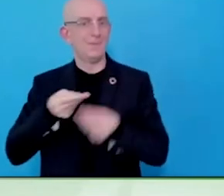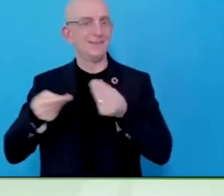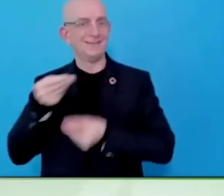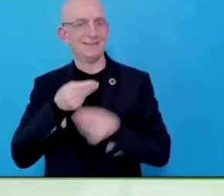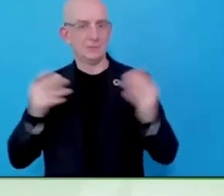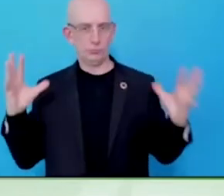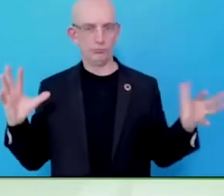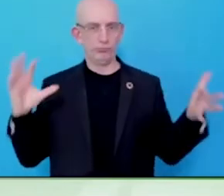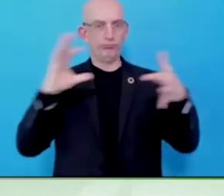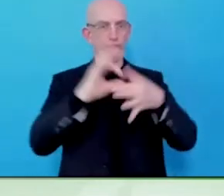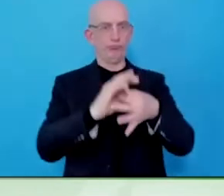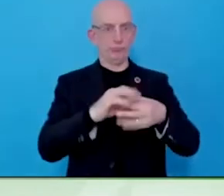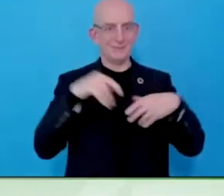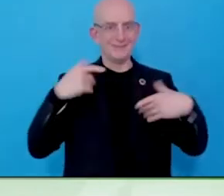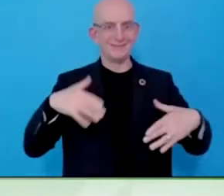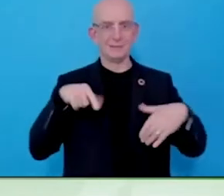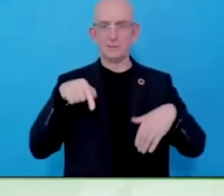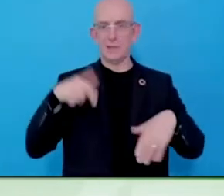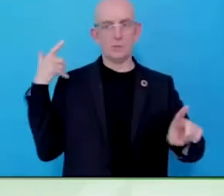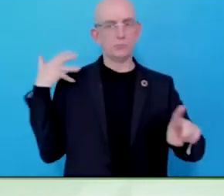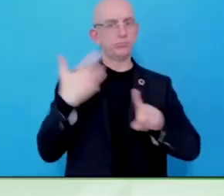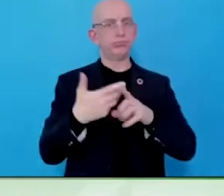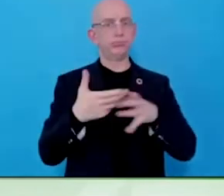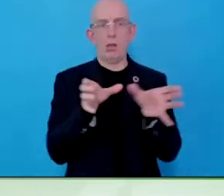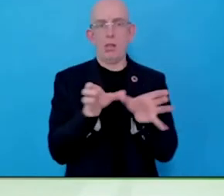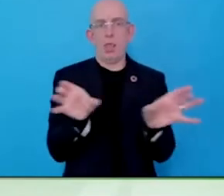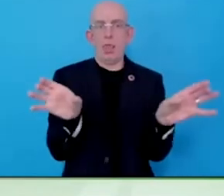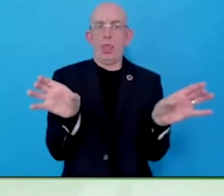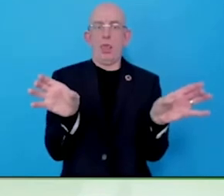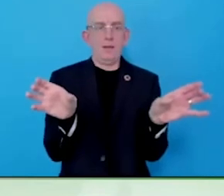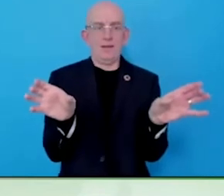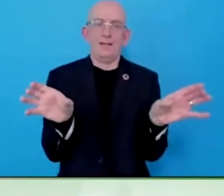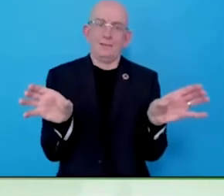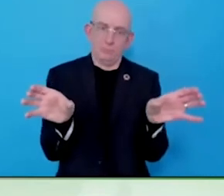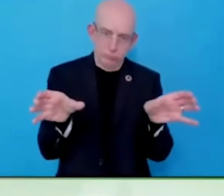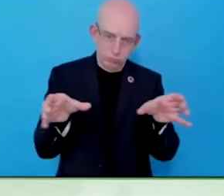fence. One of the things I'm really so fascinated with.